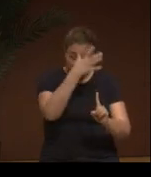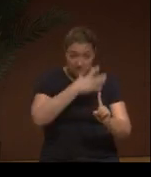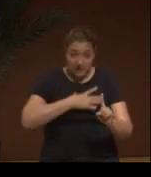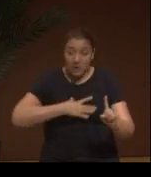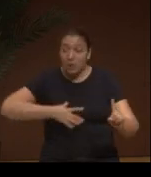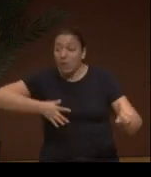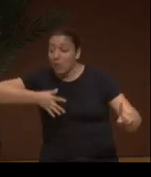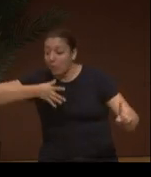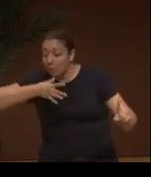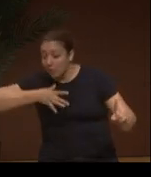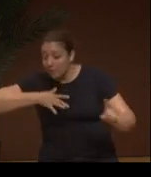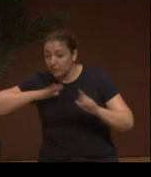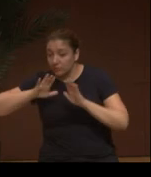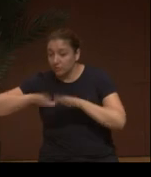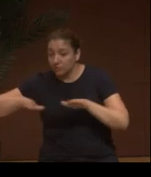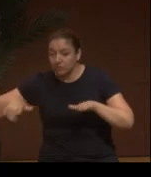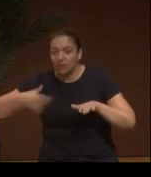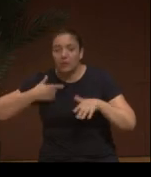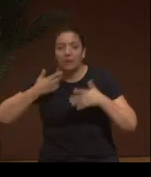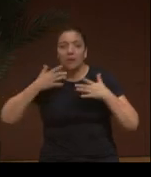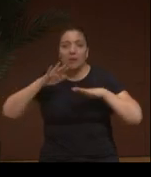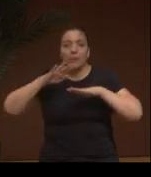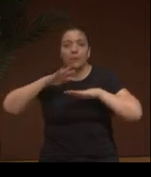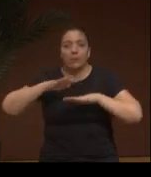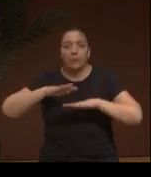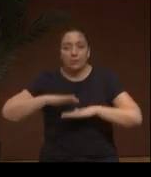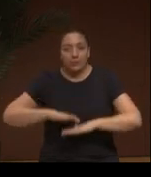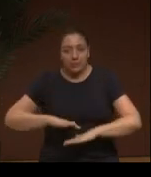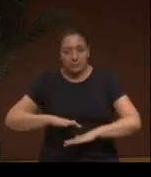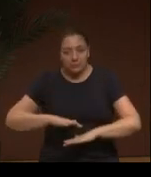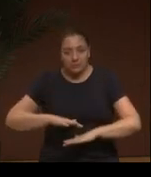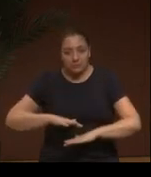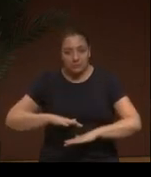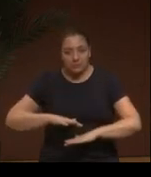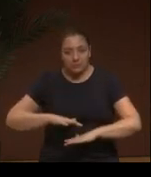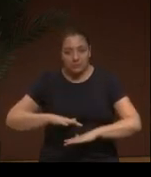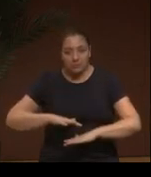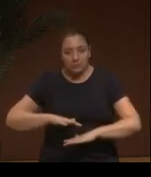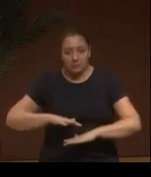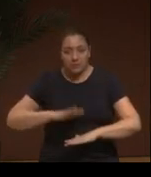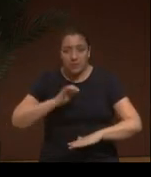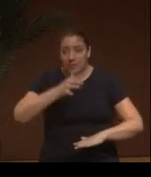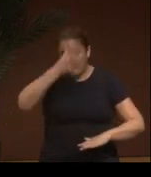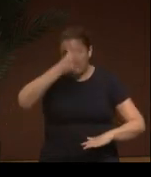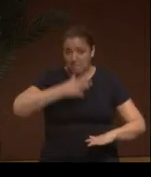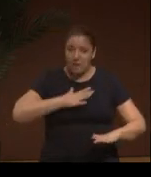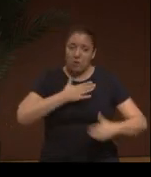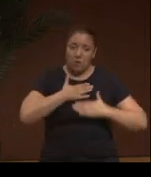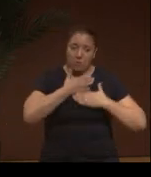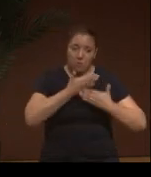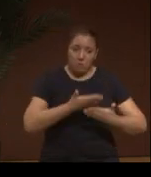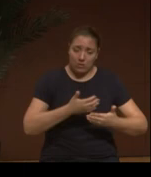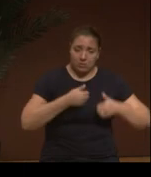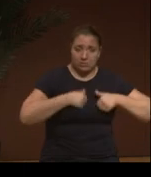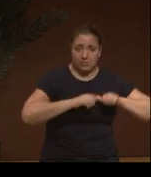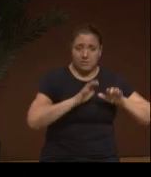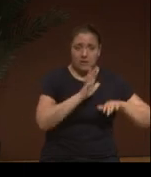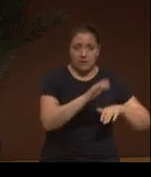And they realize that the second they take this man and comes in, those women and children calmed down.